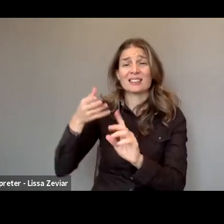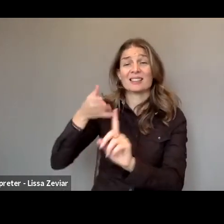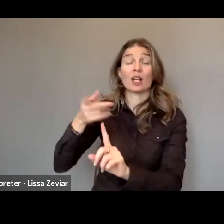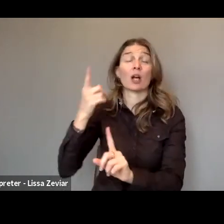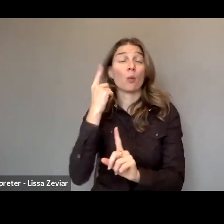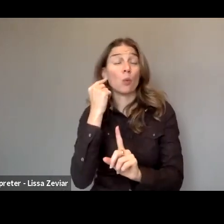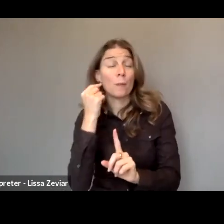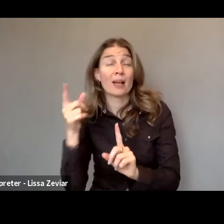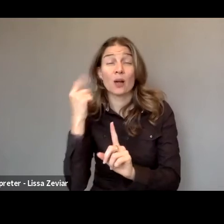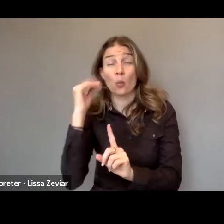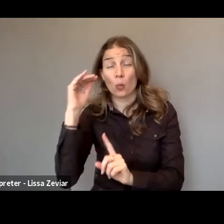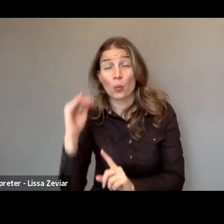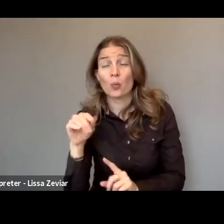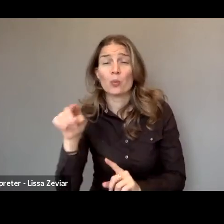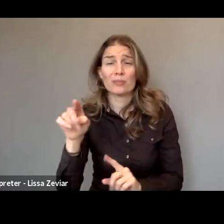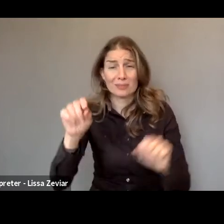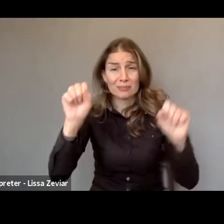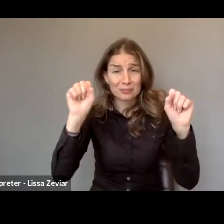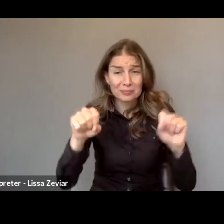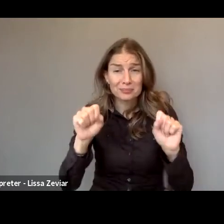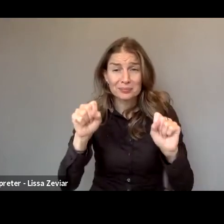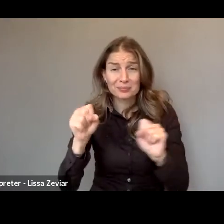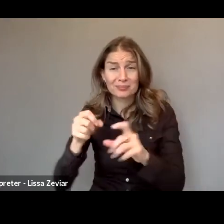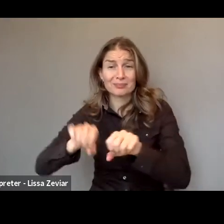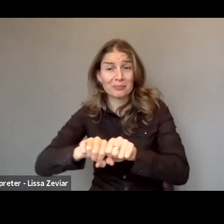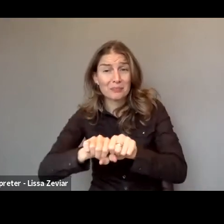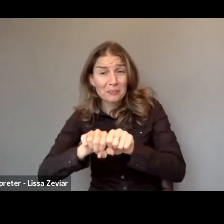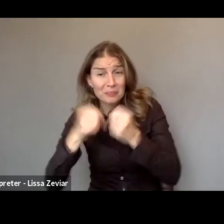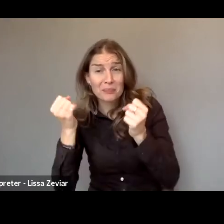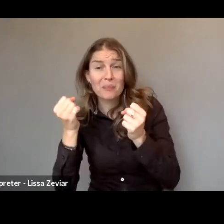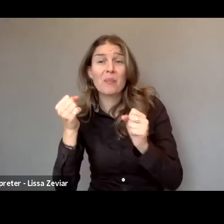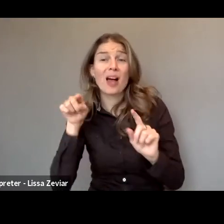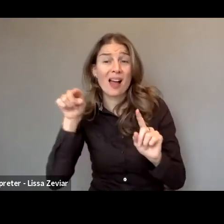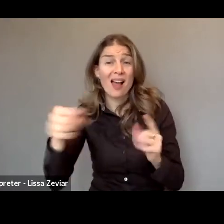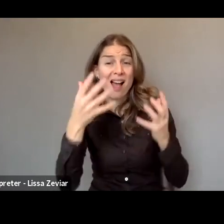and I’d like to share with you that EDF has already a publication in this regard